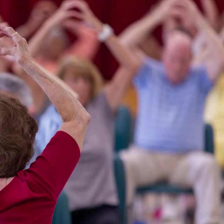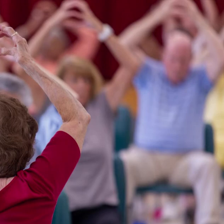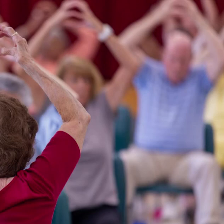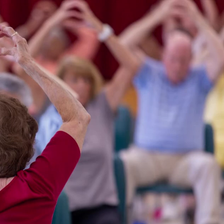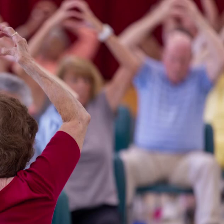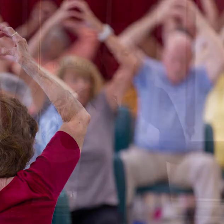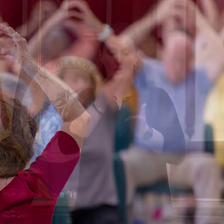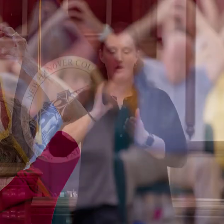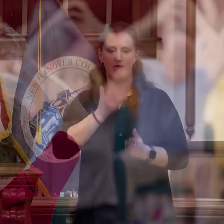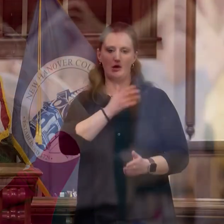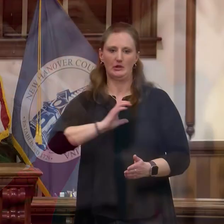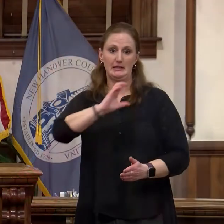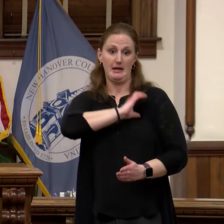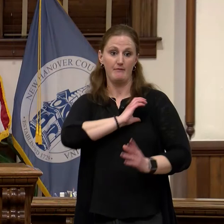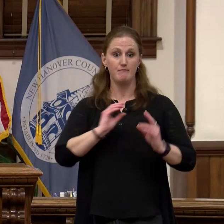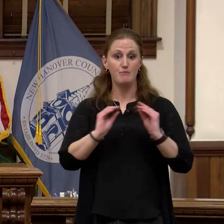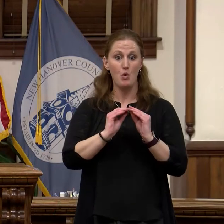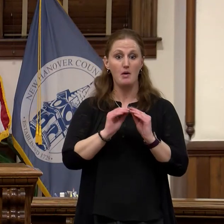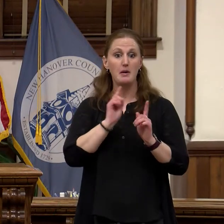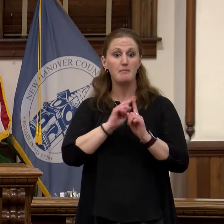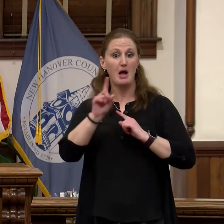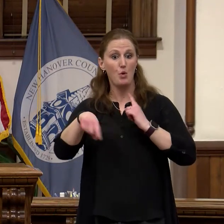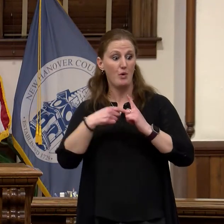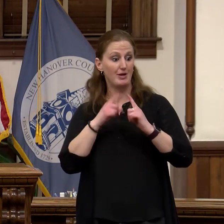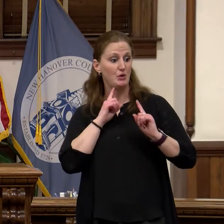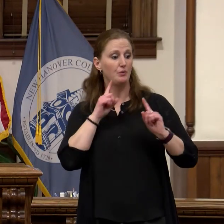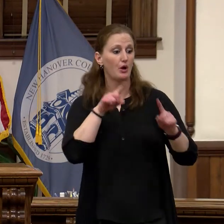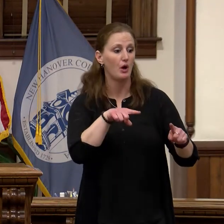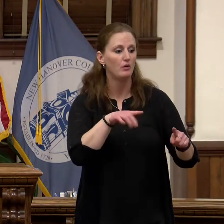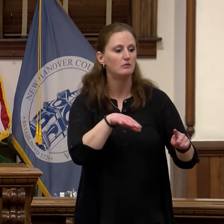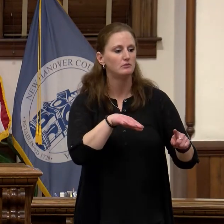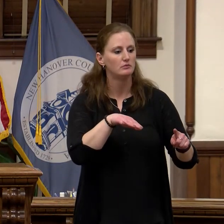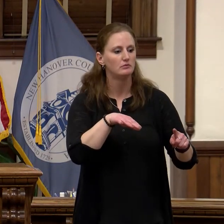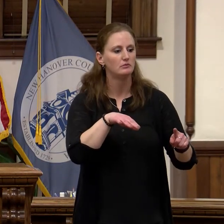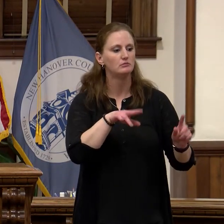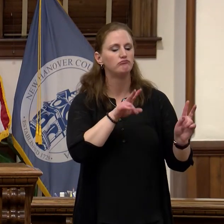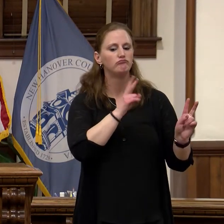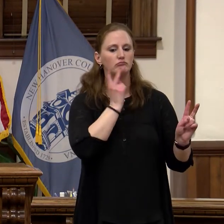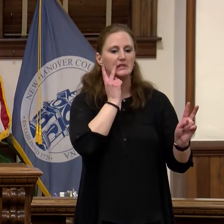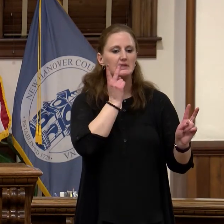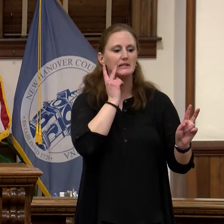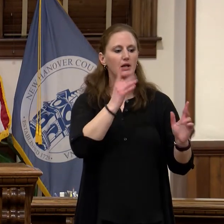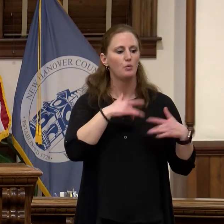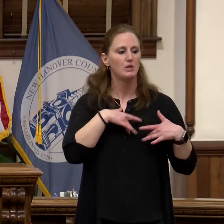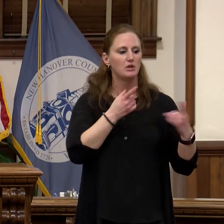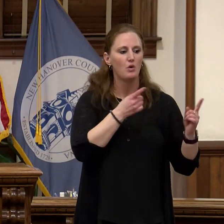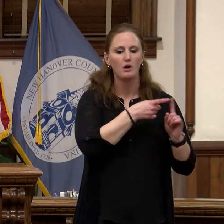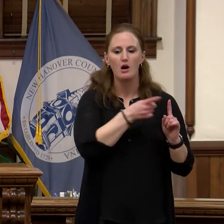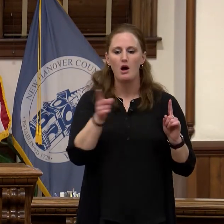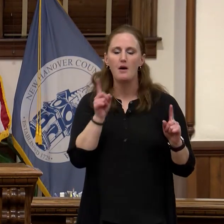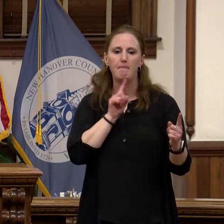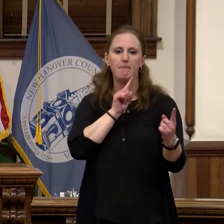but when you stop by, take a minute see the activity meet the people they are